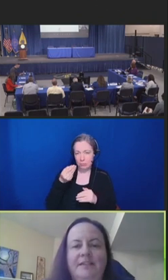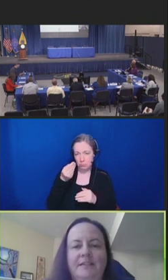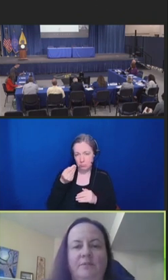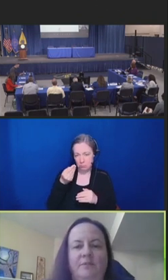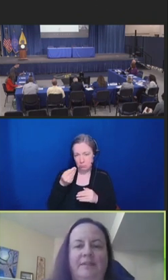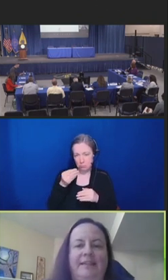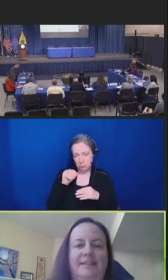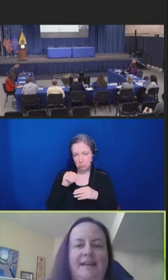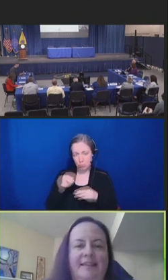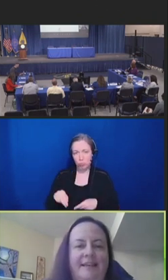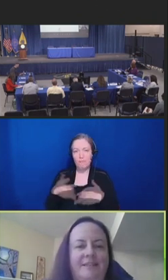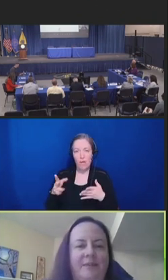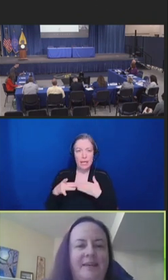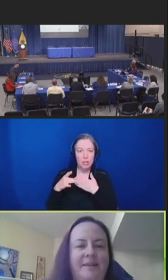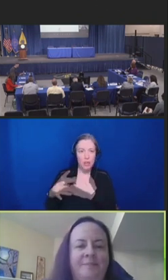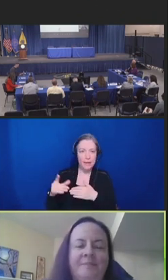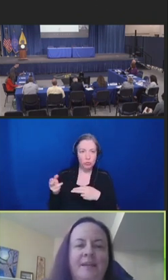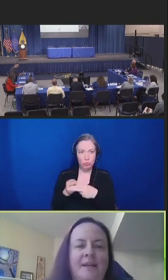So, we released that last week.